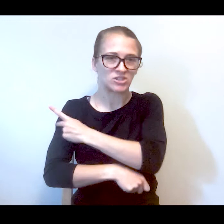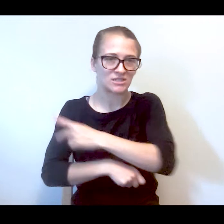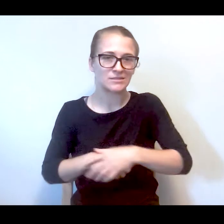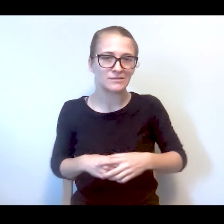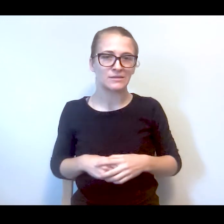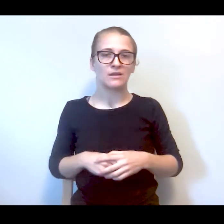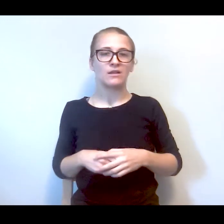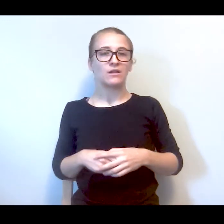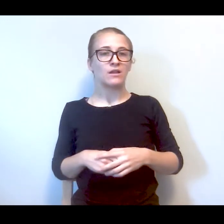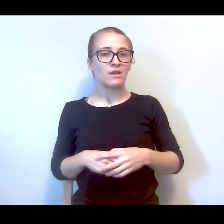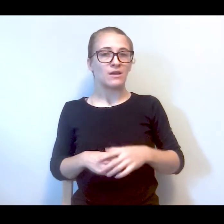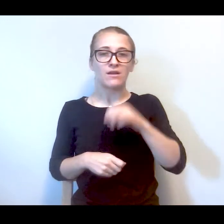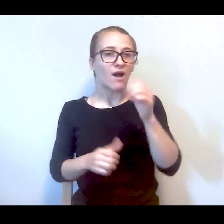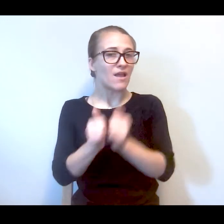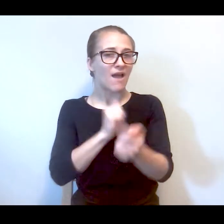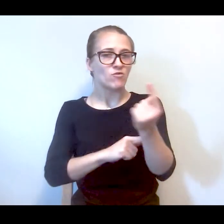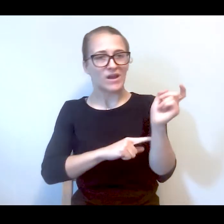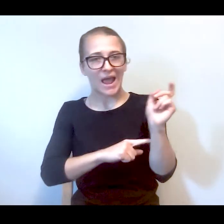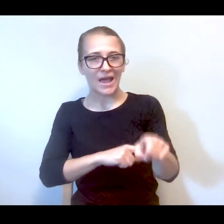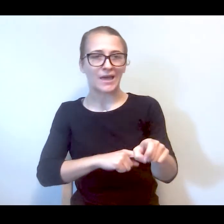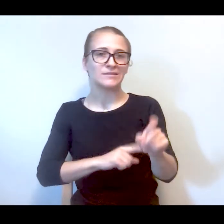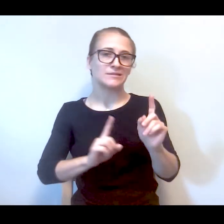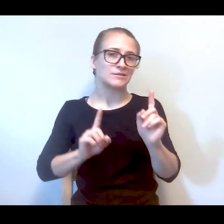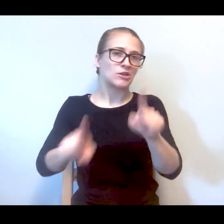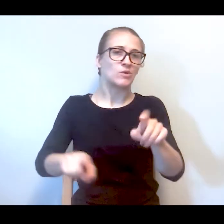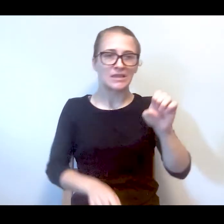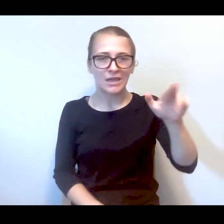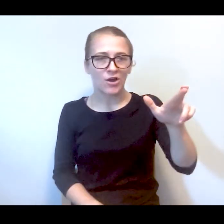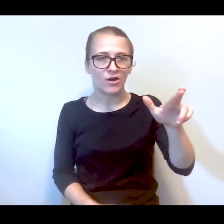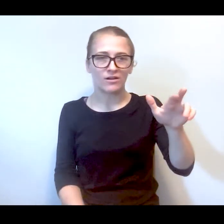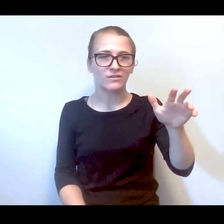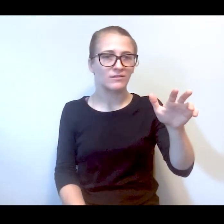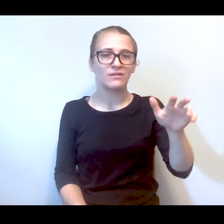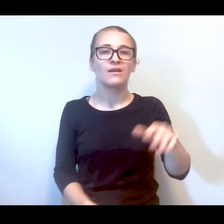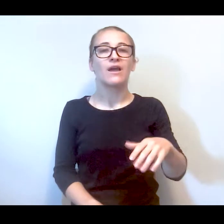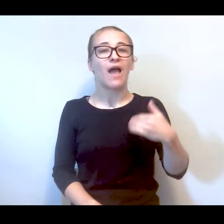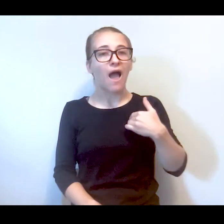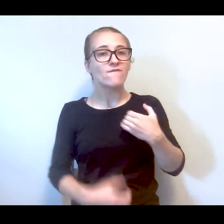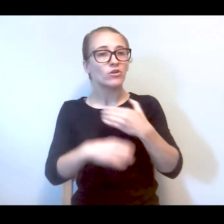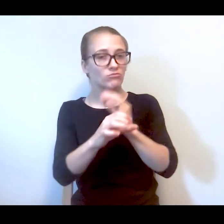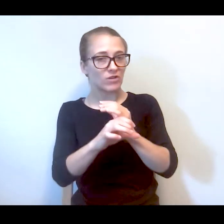we -- not everybody has to go to the ER. We have